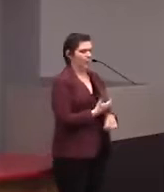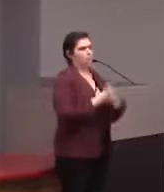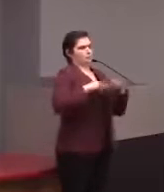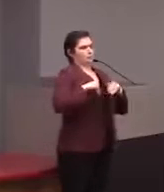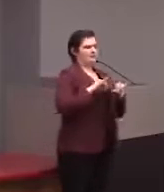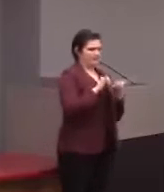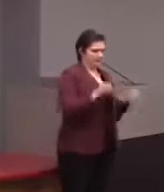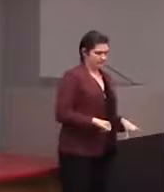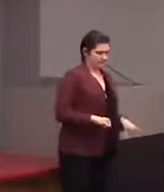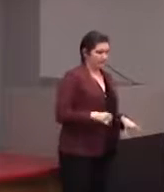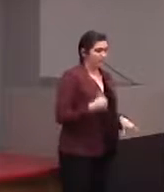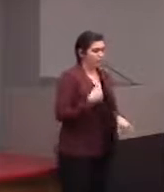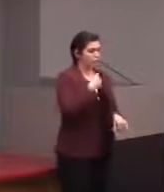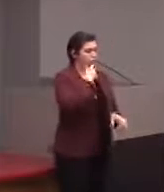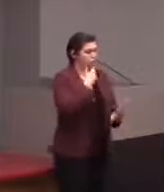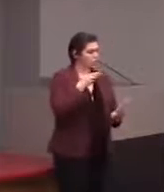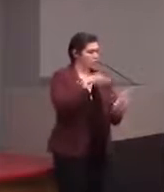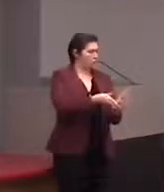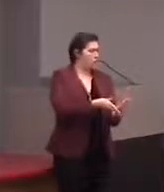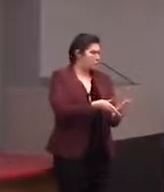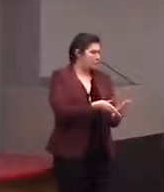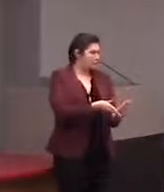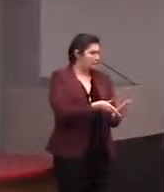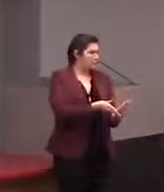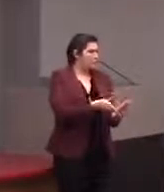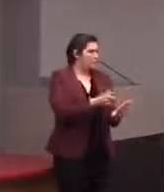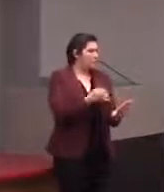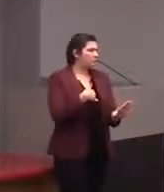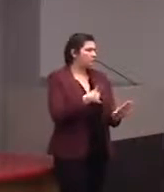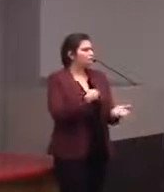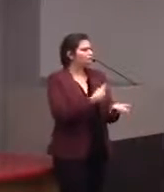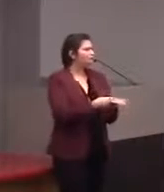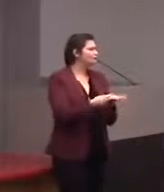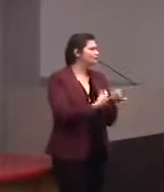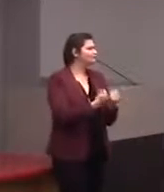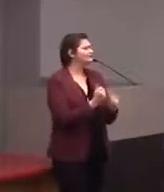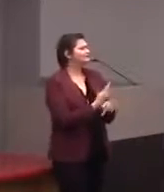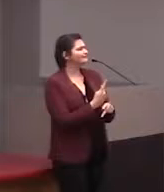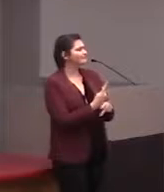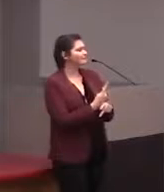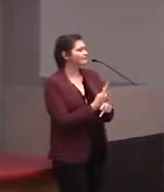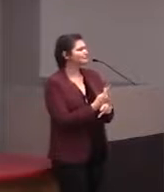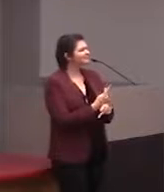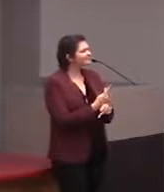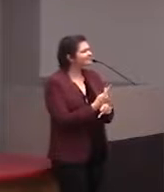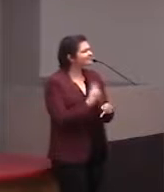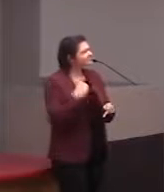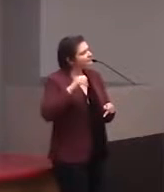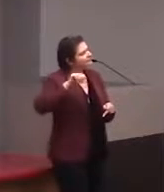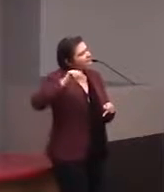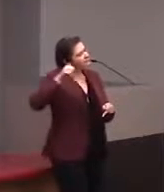Since I've joined the team, it's something that we're talking about is, you know, how can we, because there's other things we want these tablets